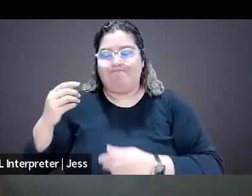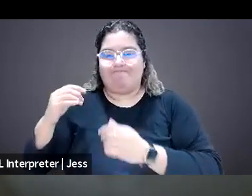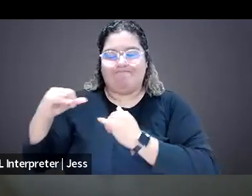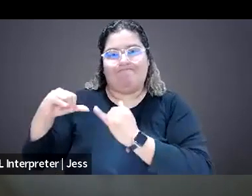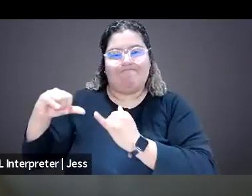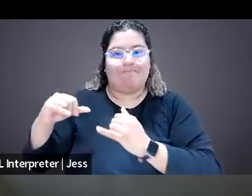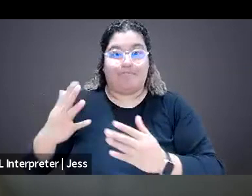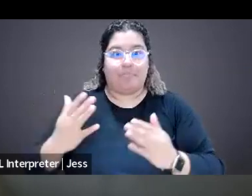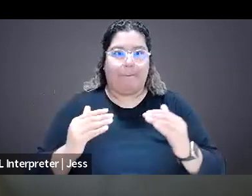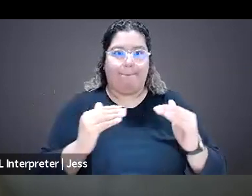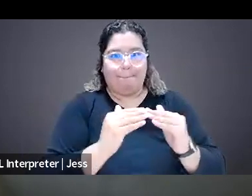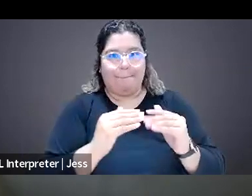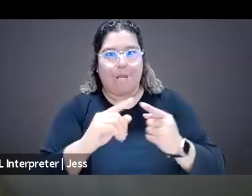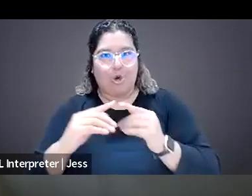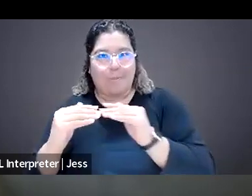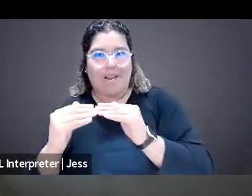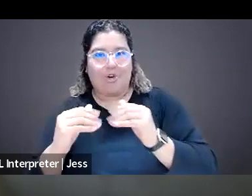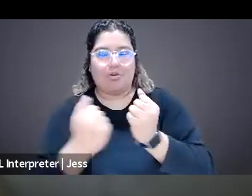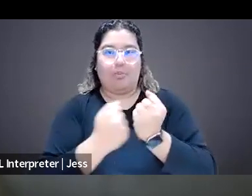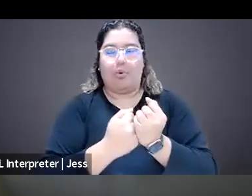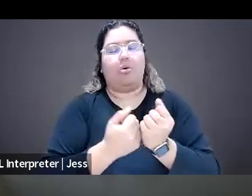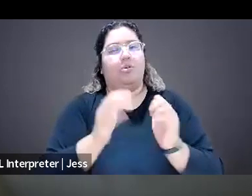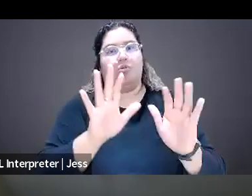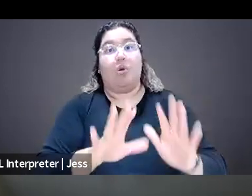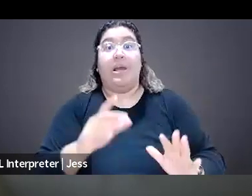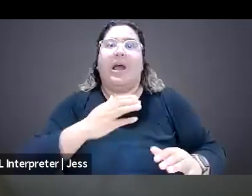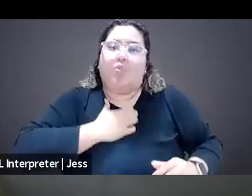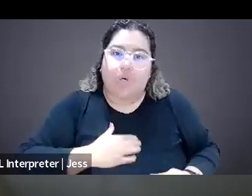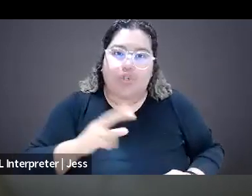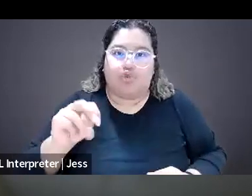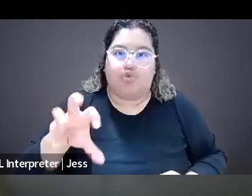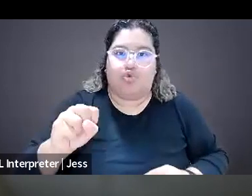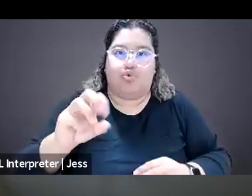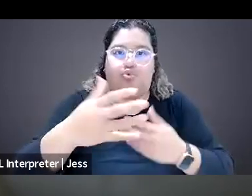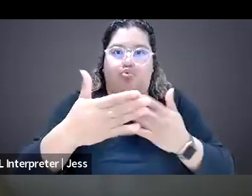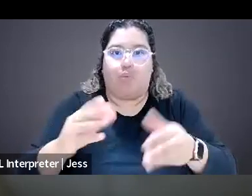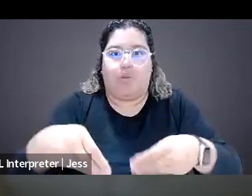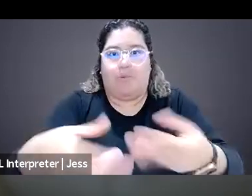I wish it's something that newsrooms would better facilitate. So I think sometimes when you go through this or if you're at a small newsroom,